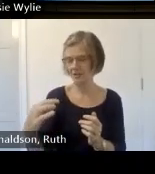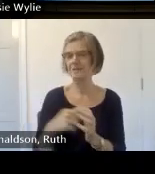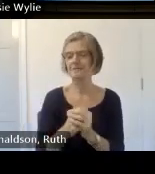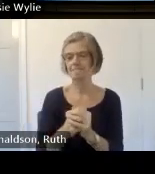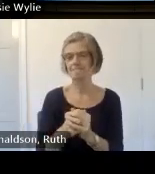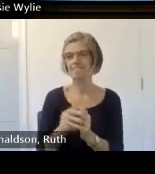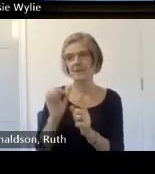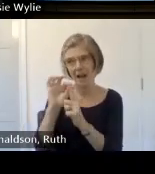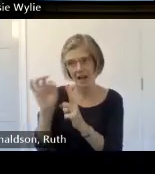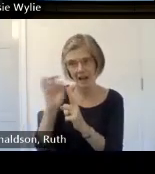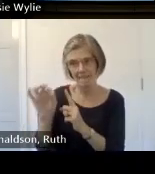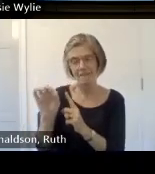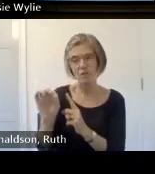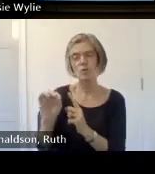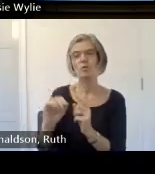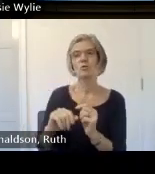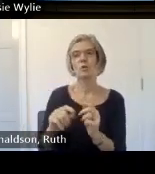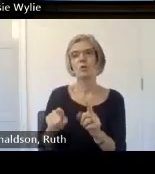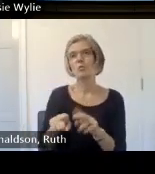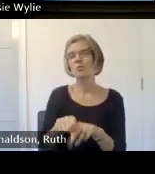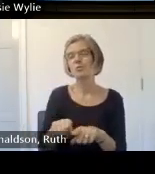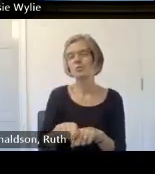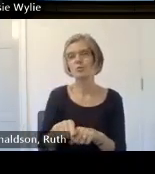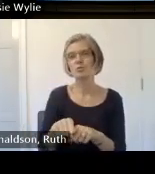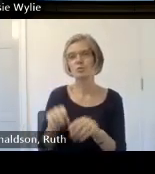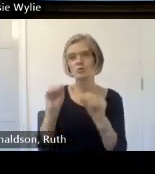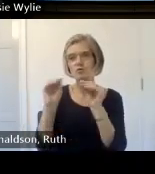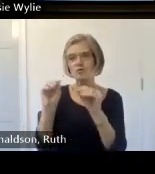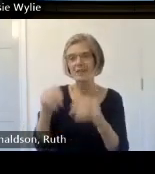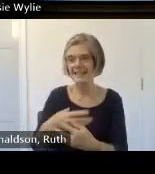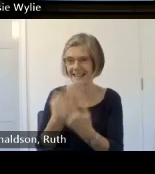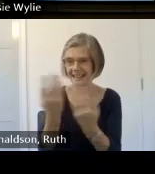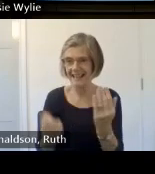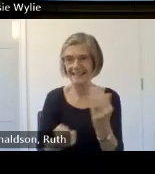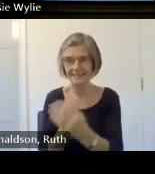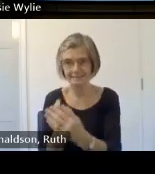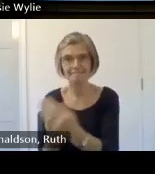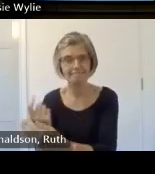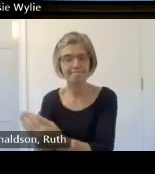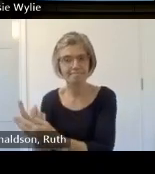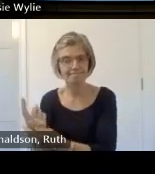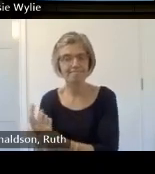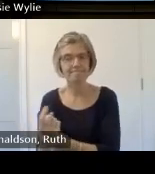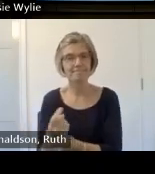like training days and go through that we many of our volunteers are incredibly skilled people who